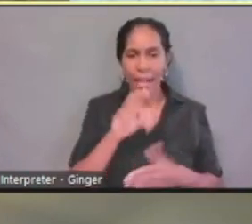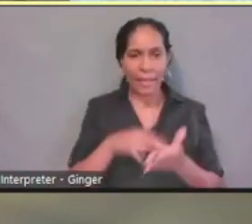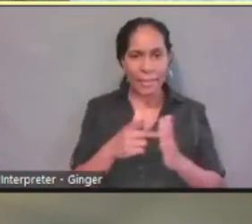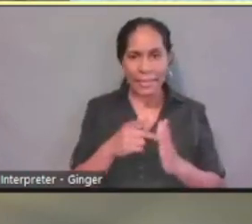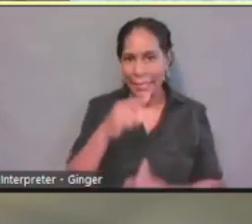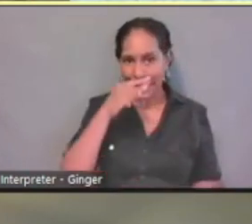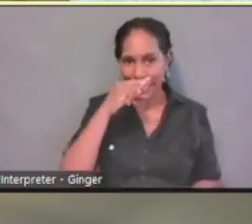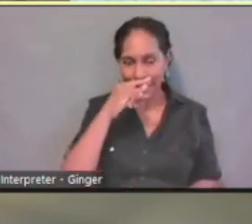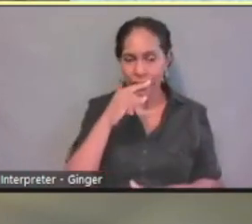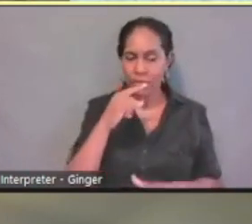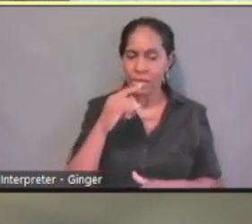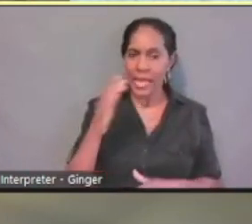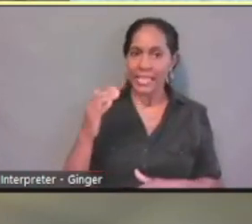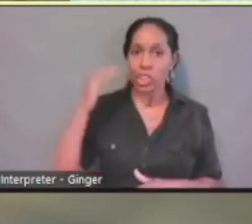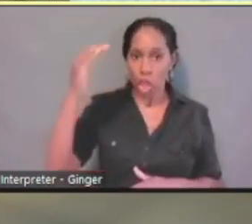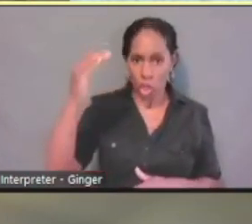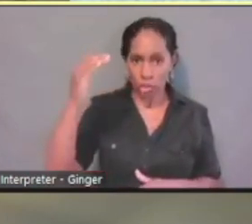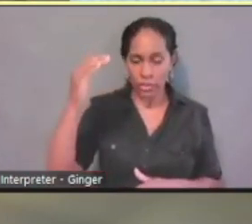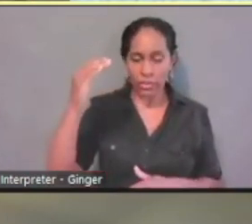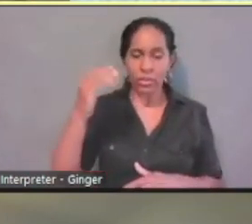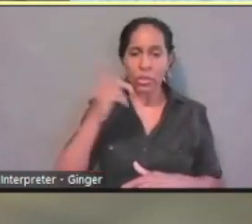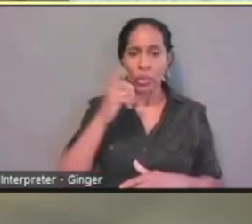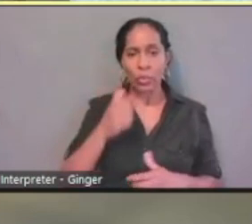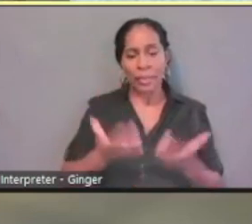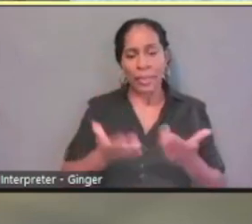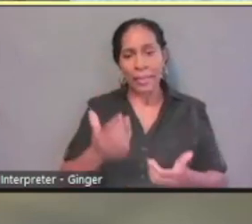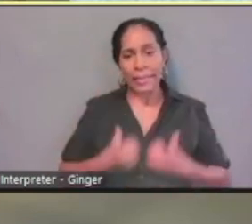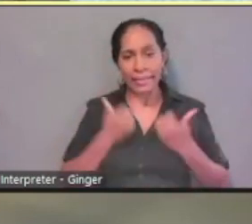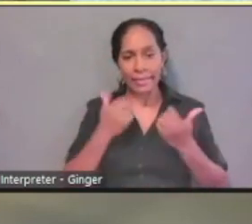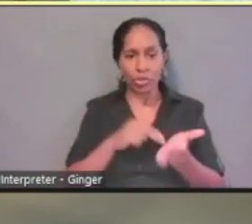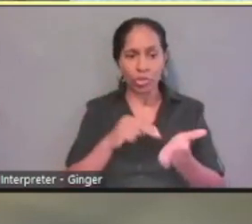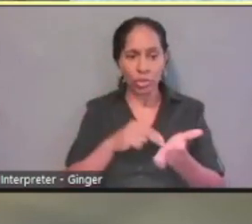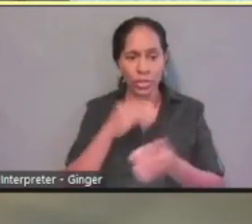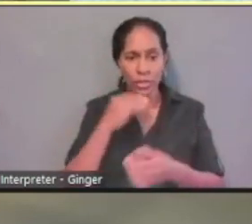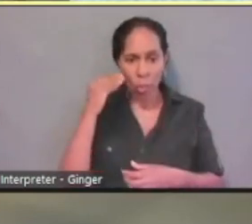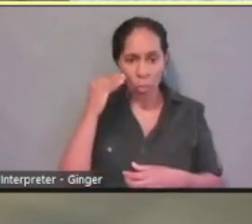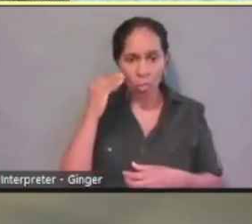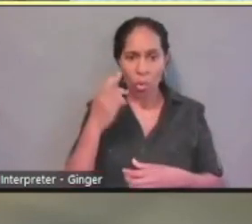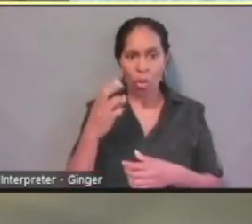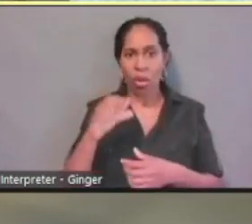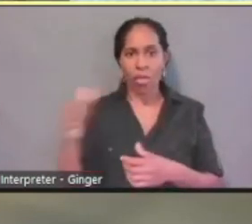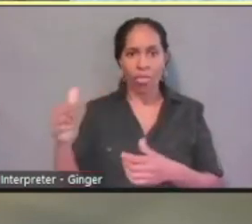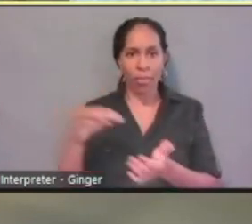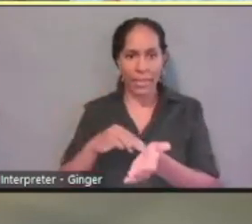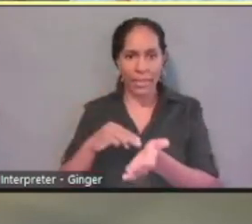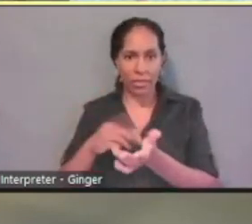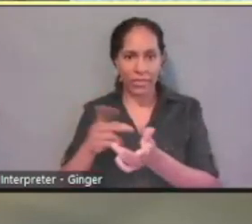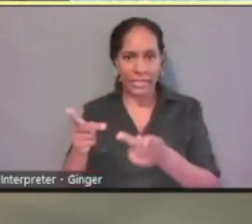that basically is living in a nursing home or other medical facility and needs assistance